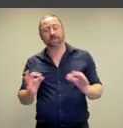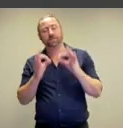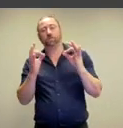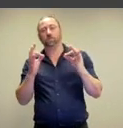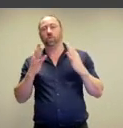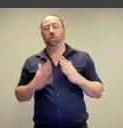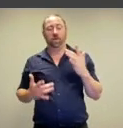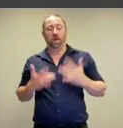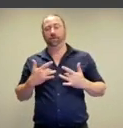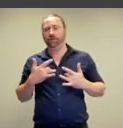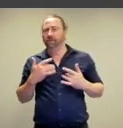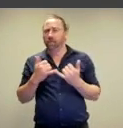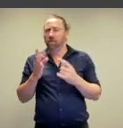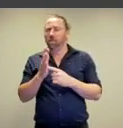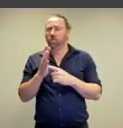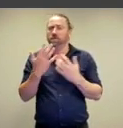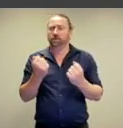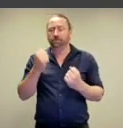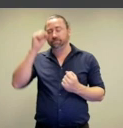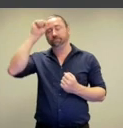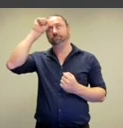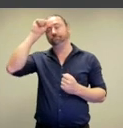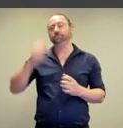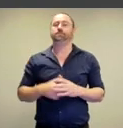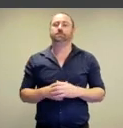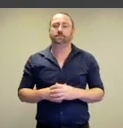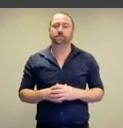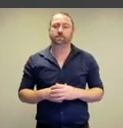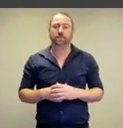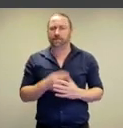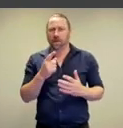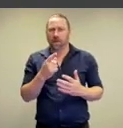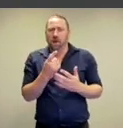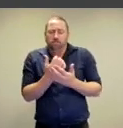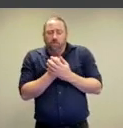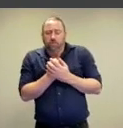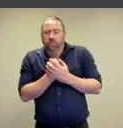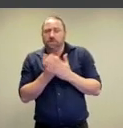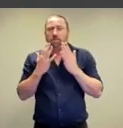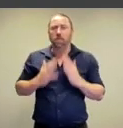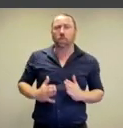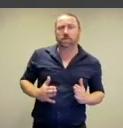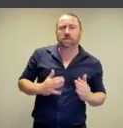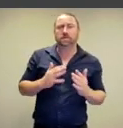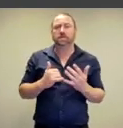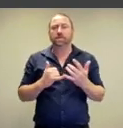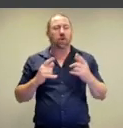and the sanctity of human life,